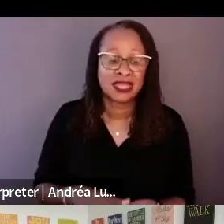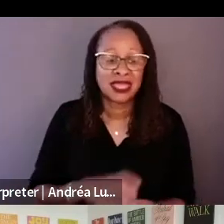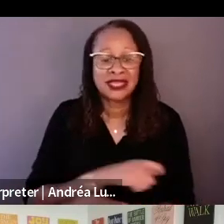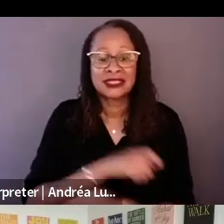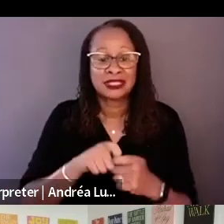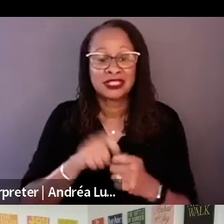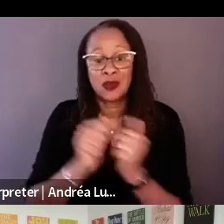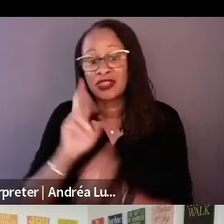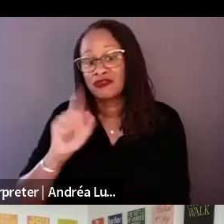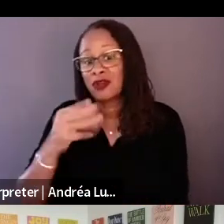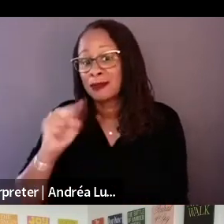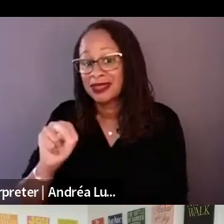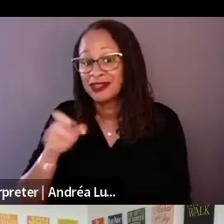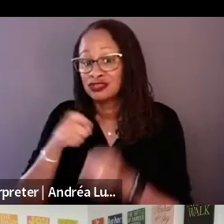want to promote that way.